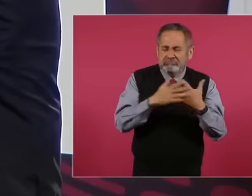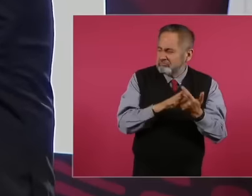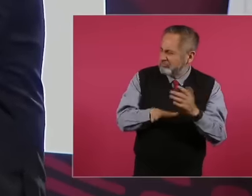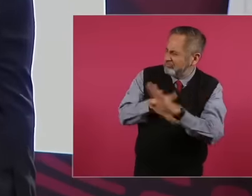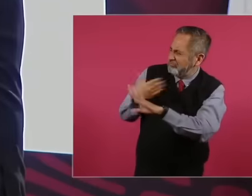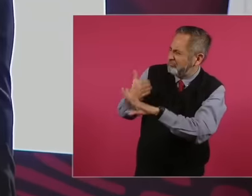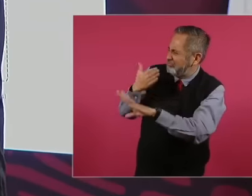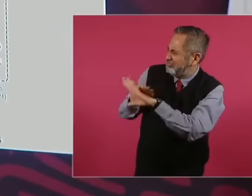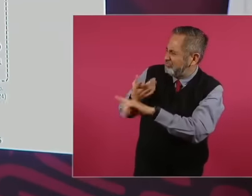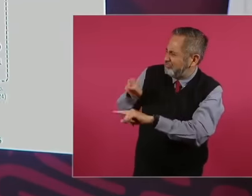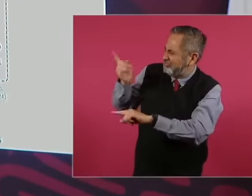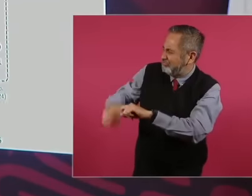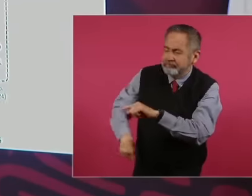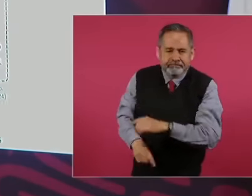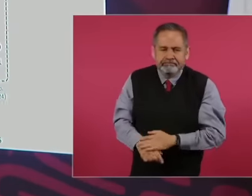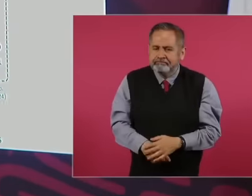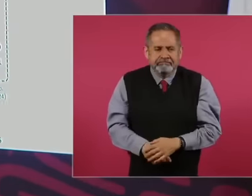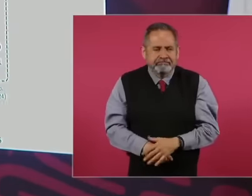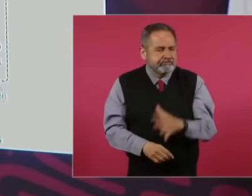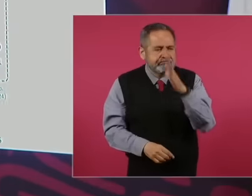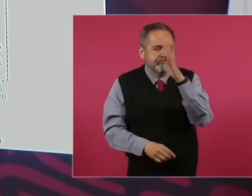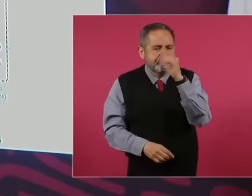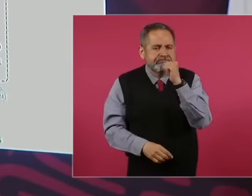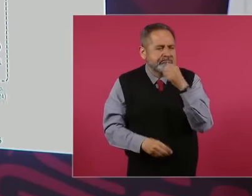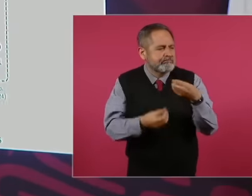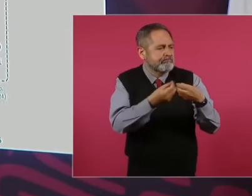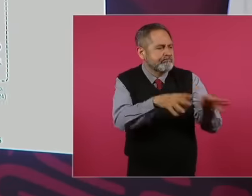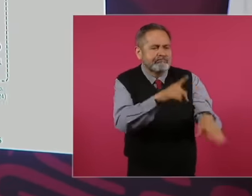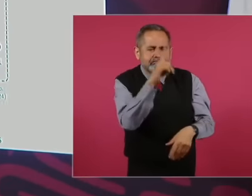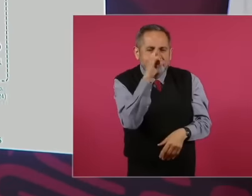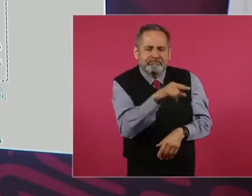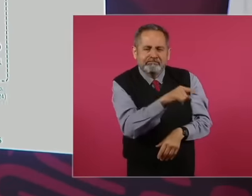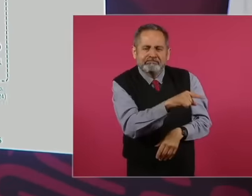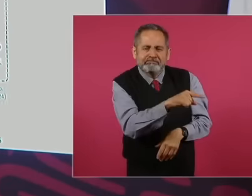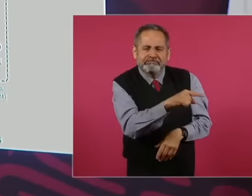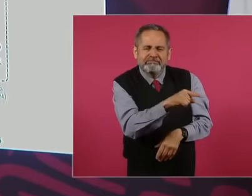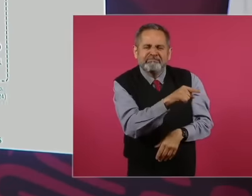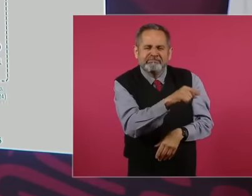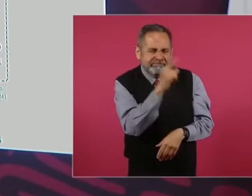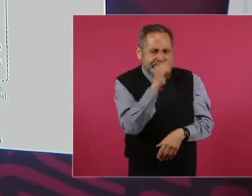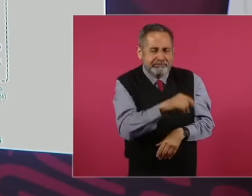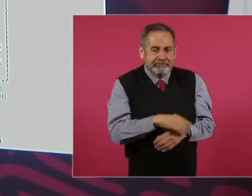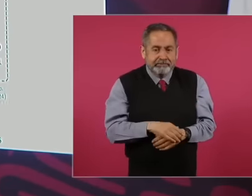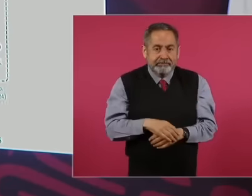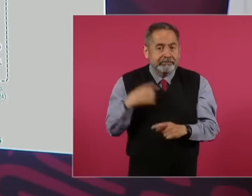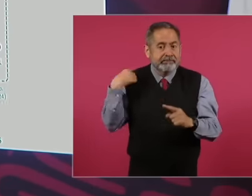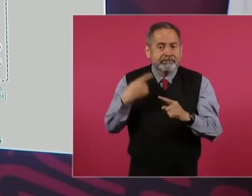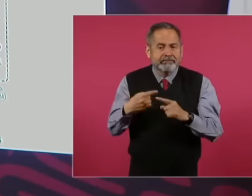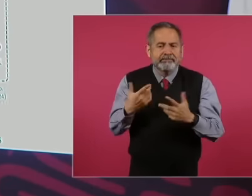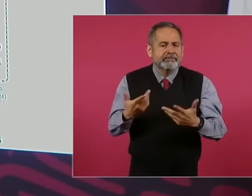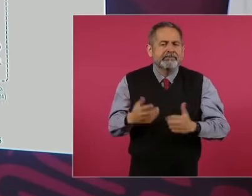in recent times but